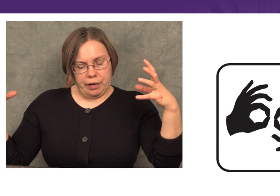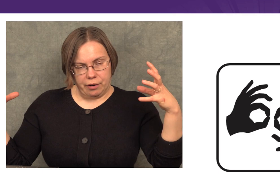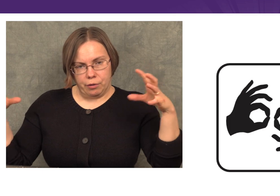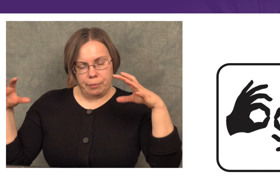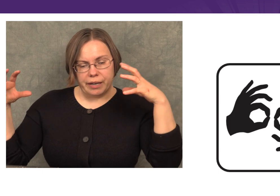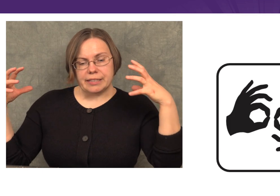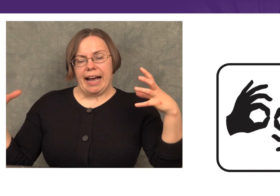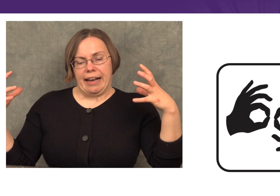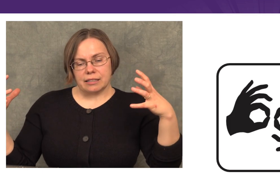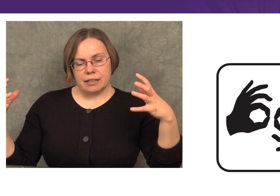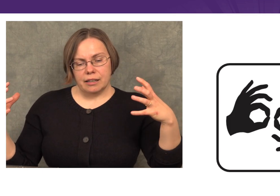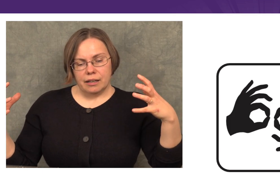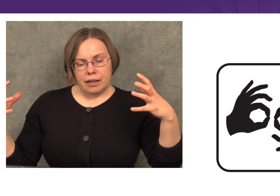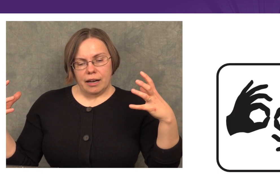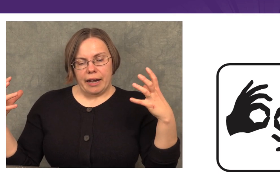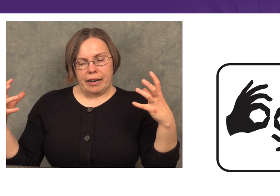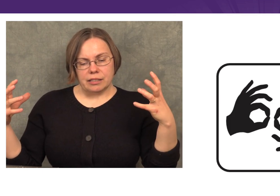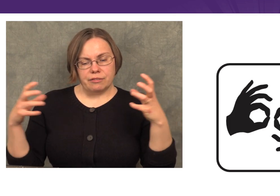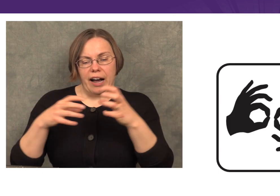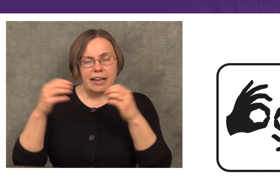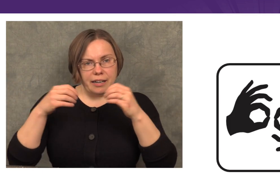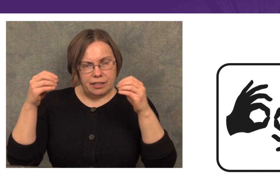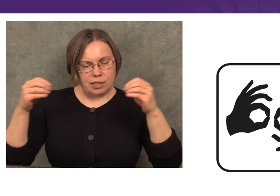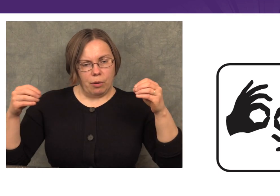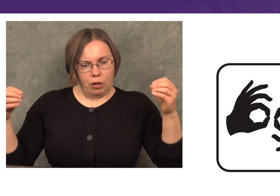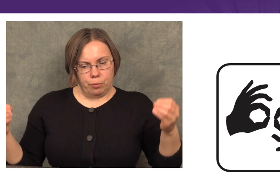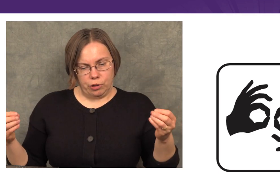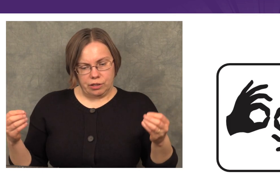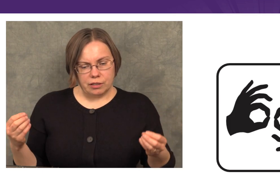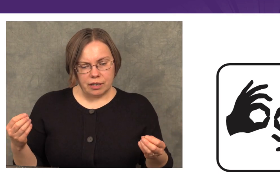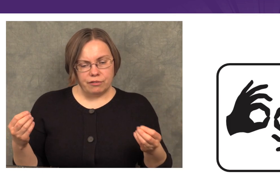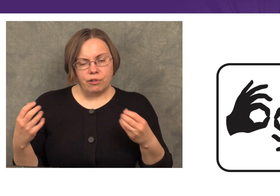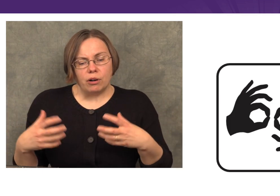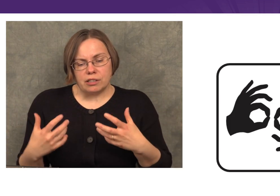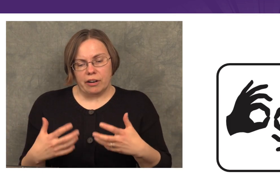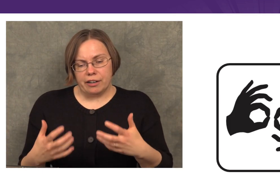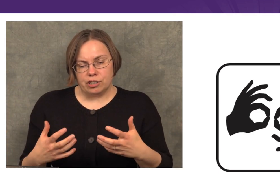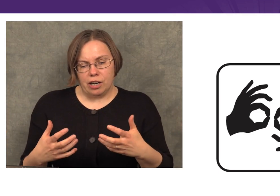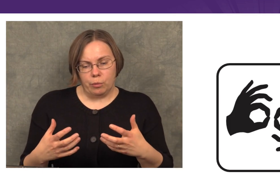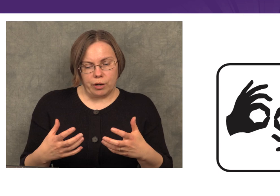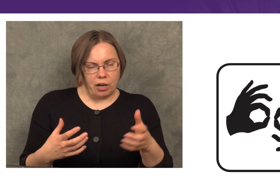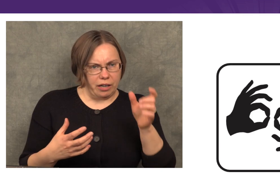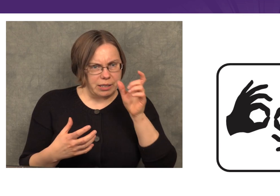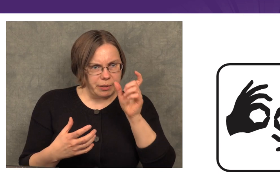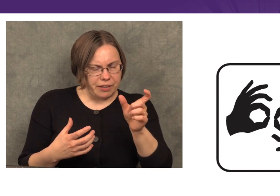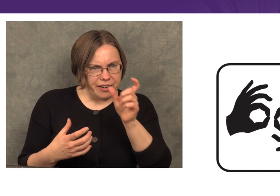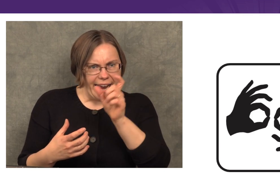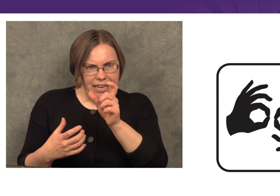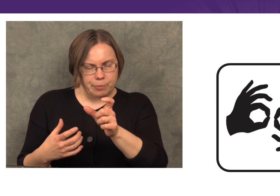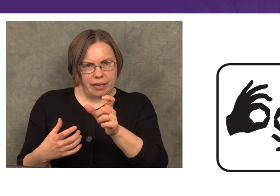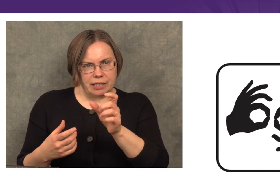or the big task, and divide it into smaller portions, and focus our energy on working on a specific aspect,